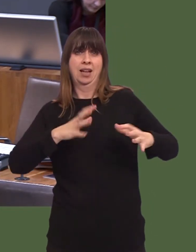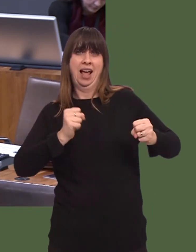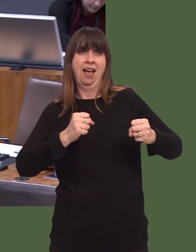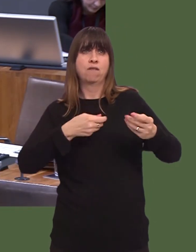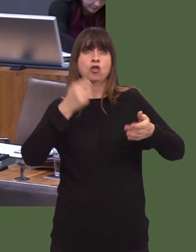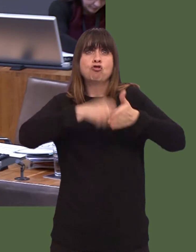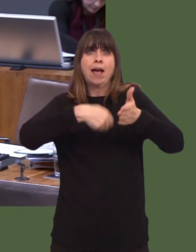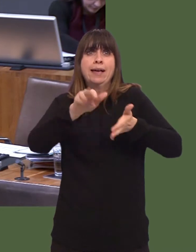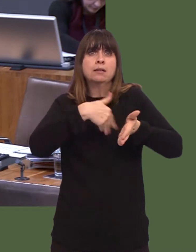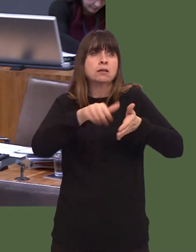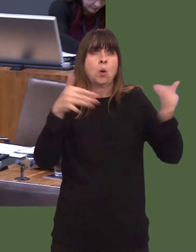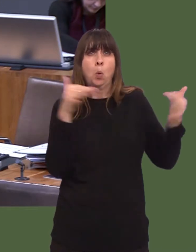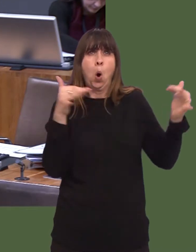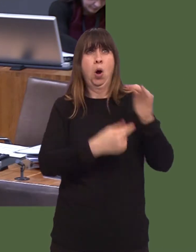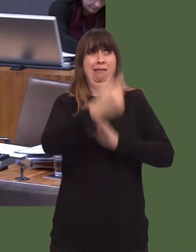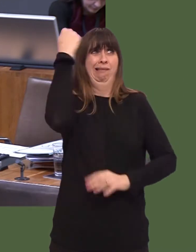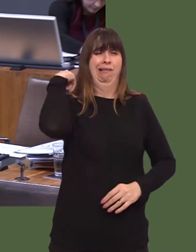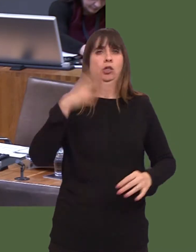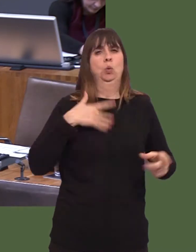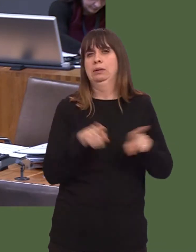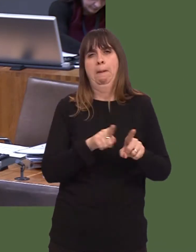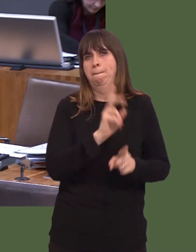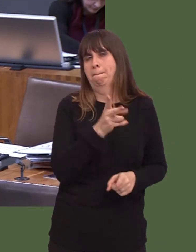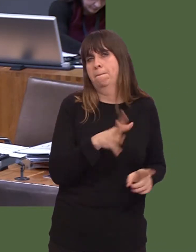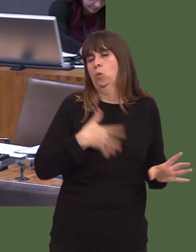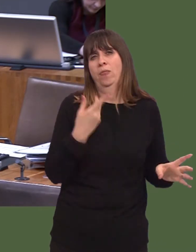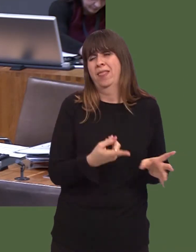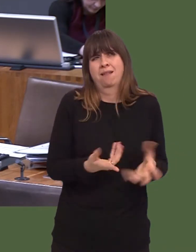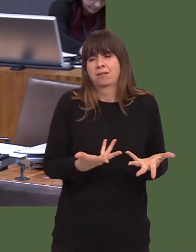The alternative to that is to put together a set of rules in the UK, agreed by the four